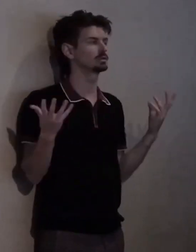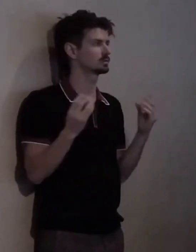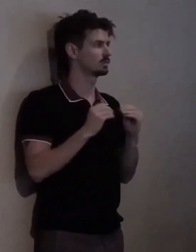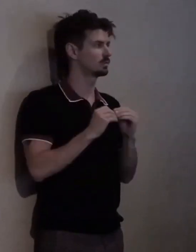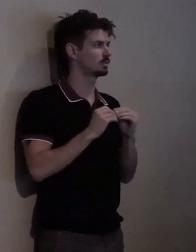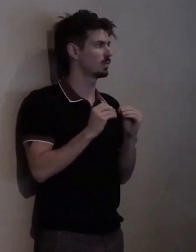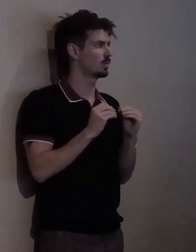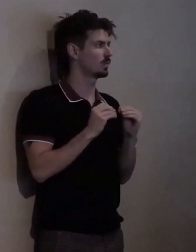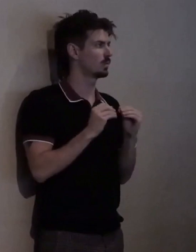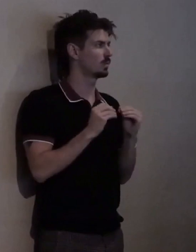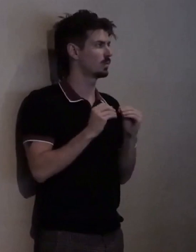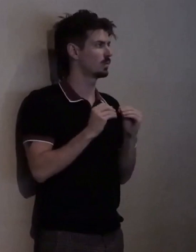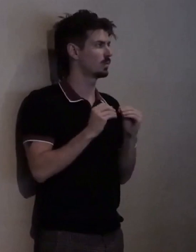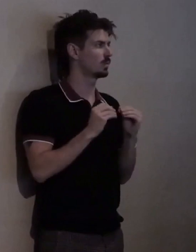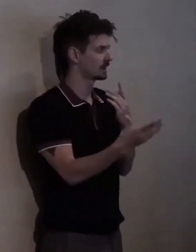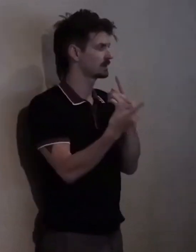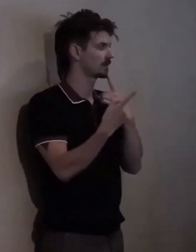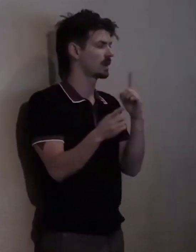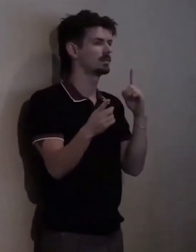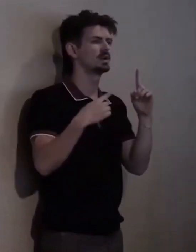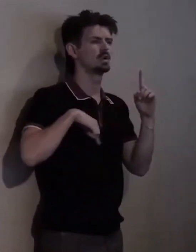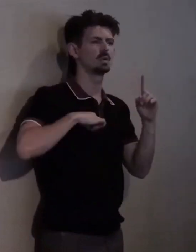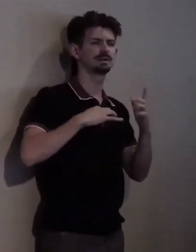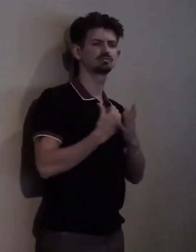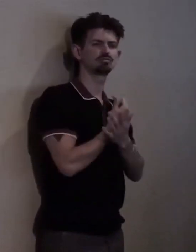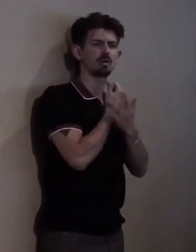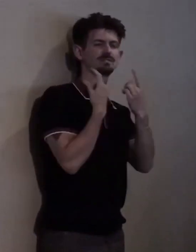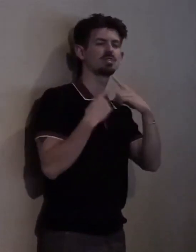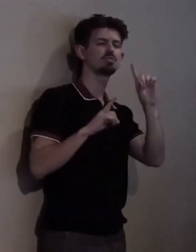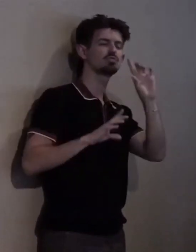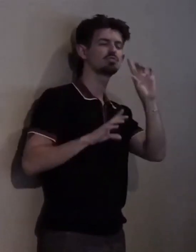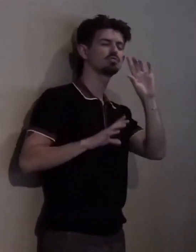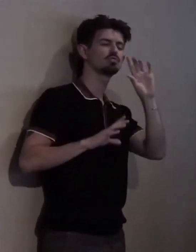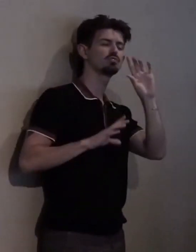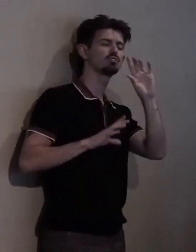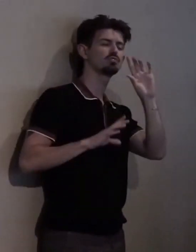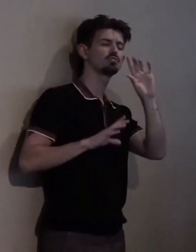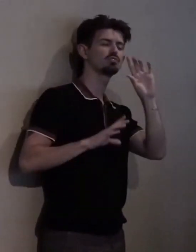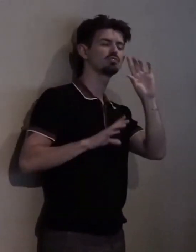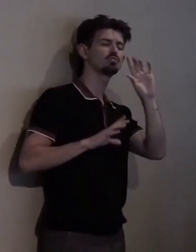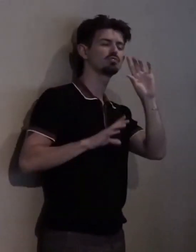And we deserve to thrive, we are not going to just survive anymore.